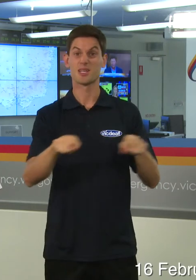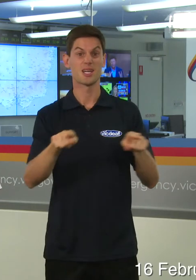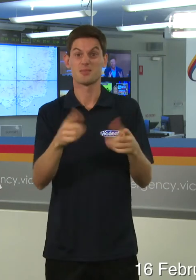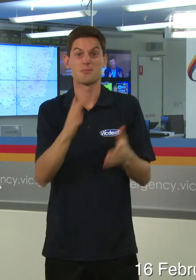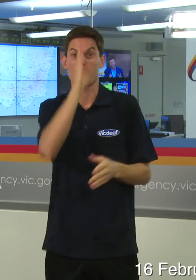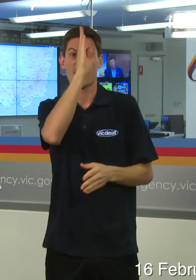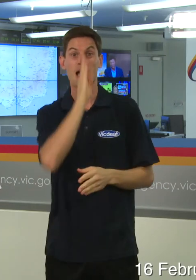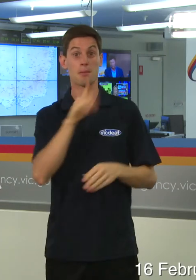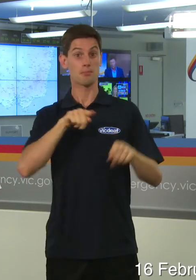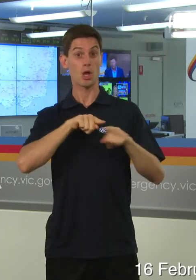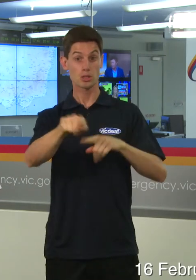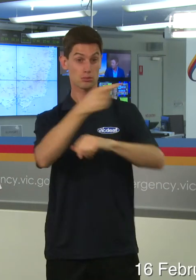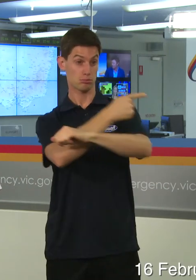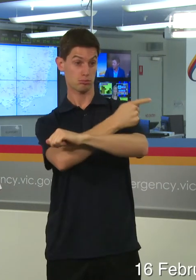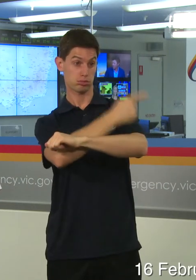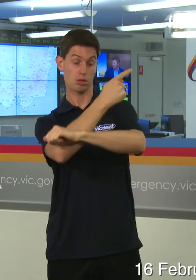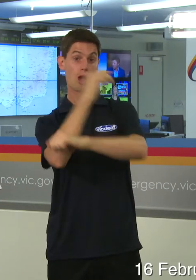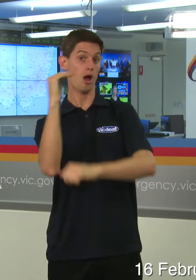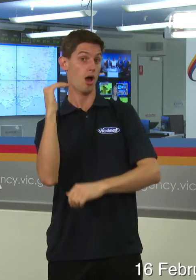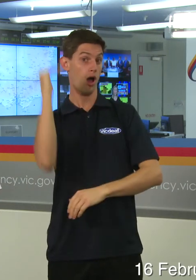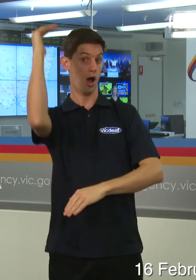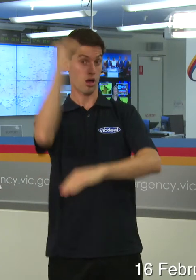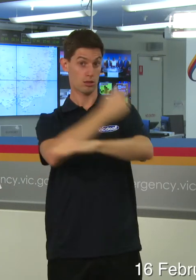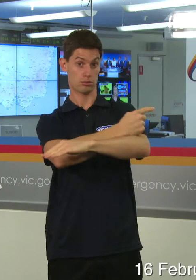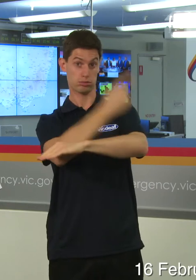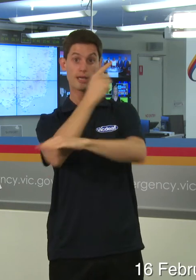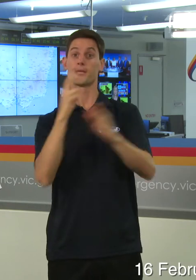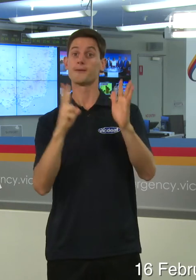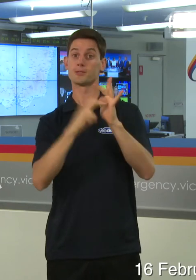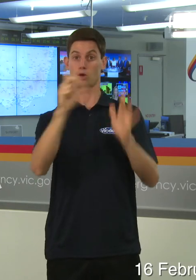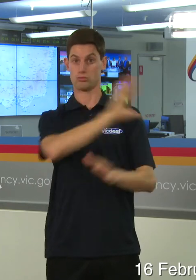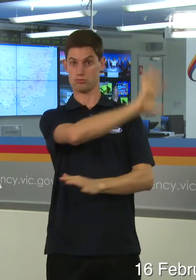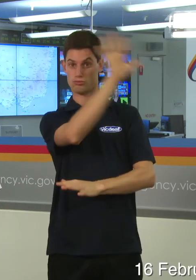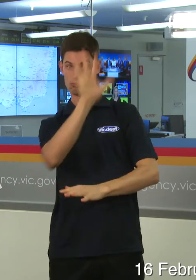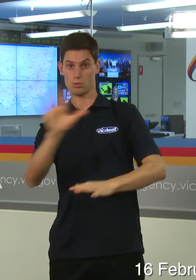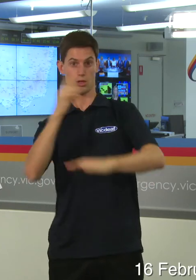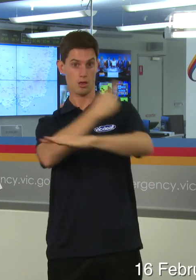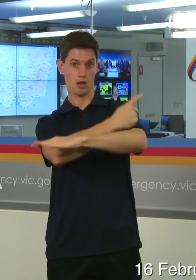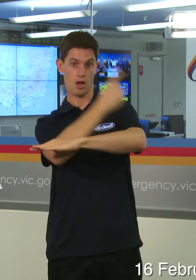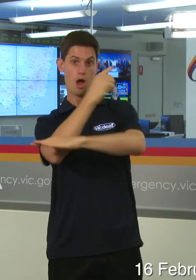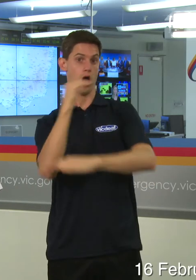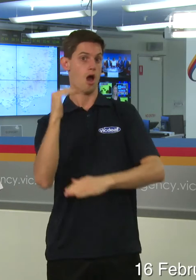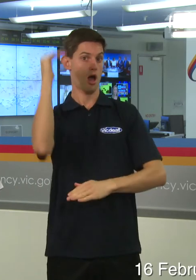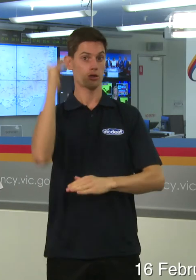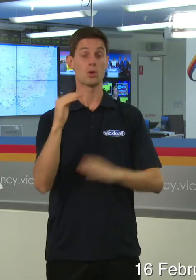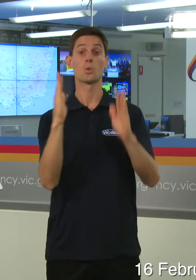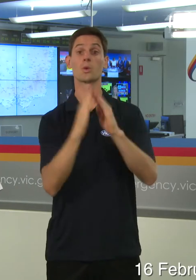high fire danger ratings across the state in all districts and we've got the potential Friday and Saturday see the temperatures come back